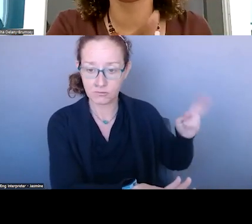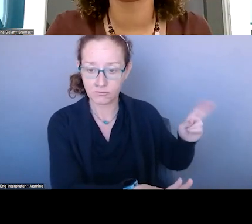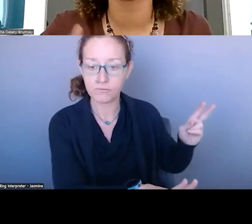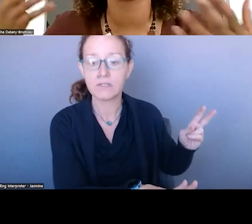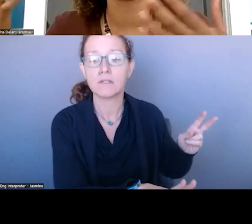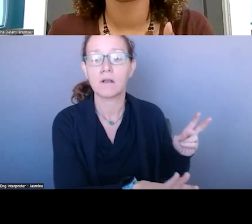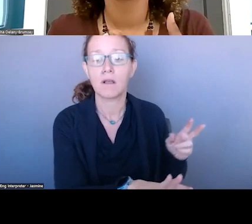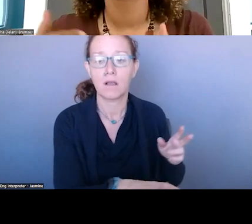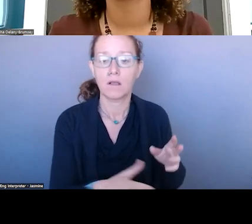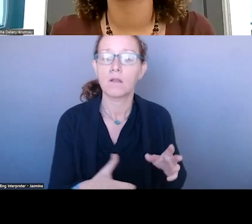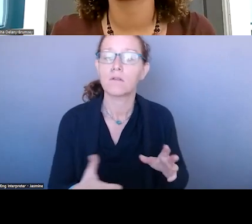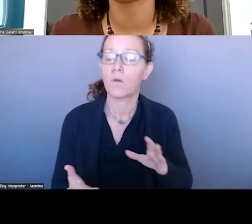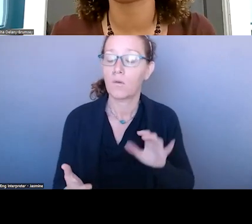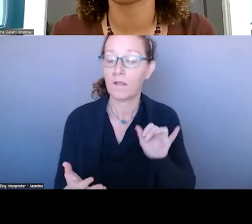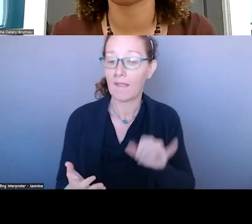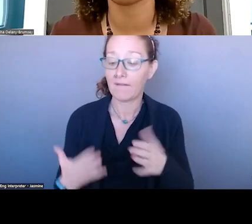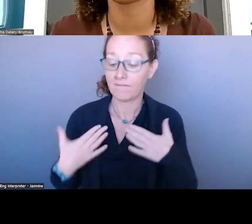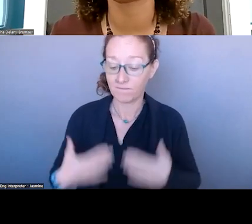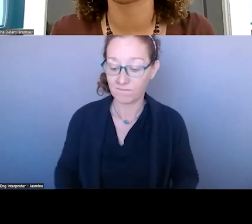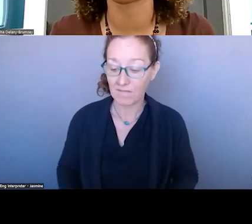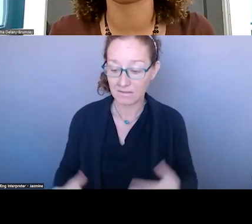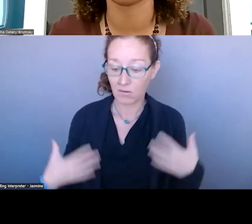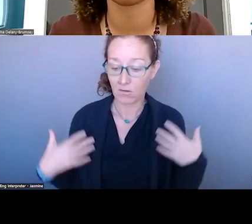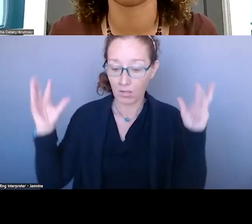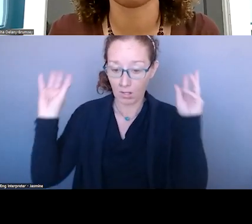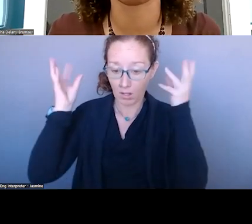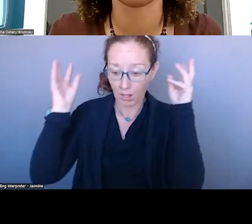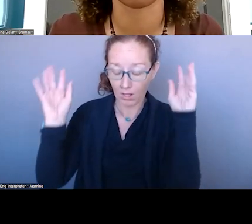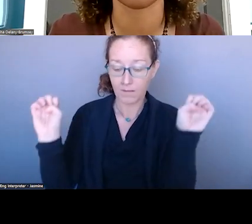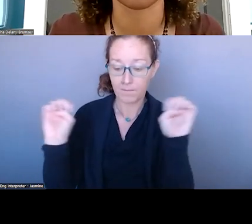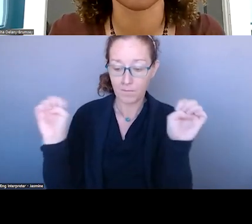HEALTH SERVICES TO SCALE UP THOSE EMERGENCY SERVICES.